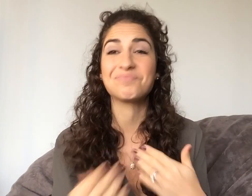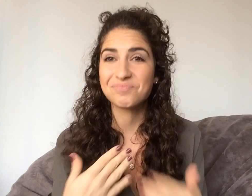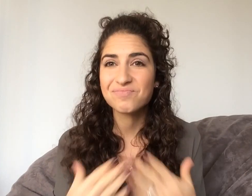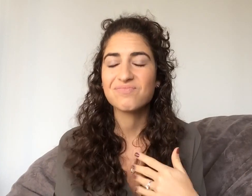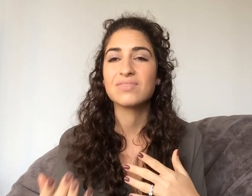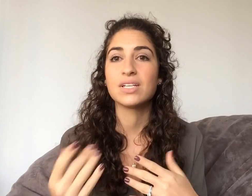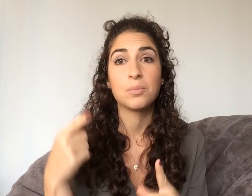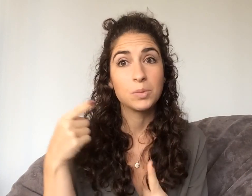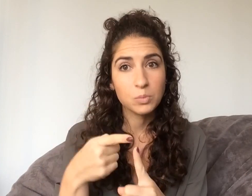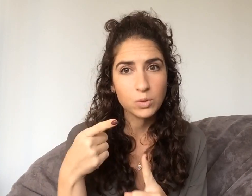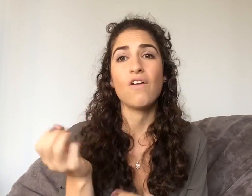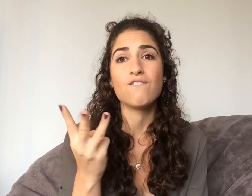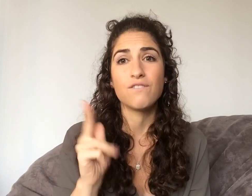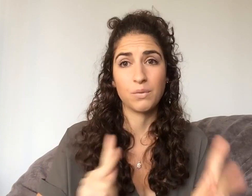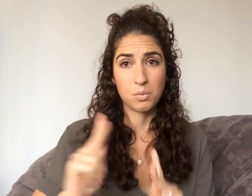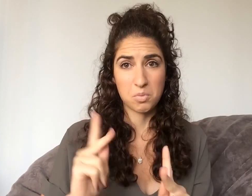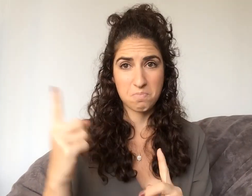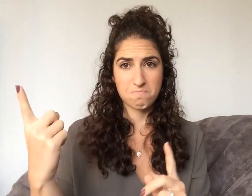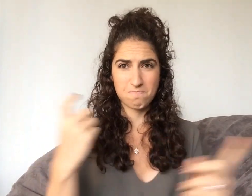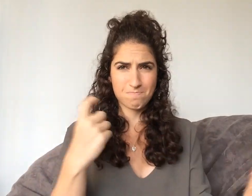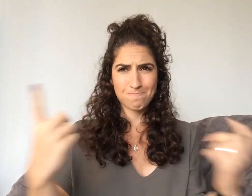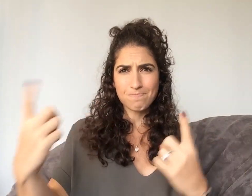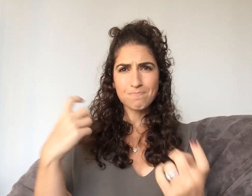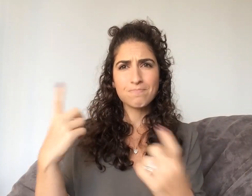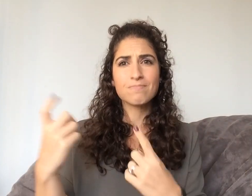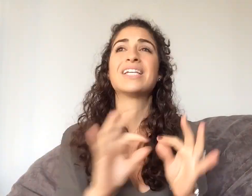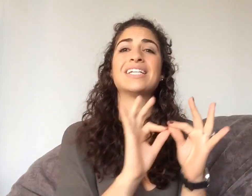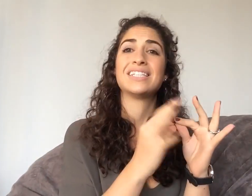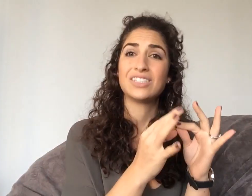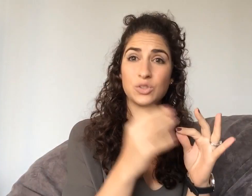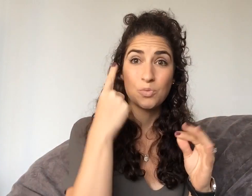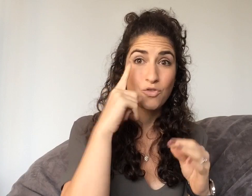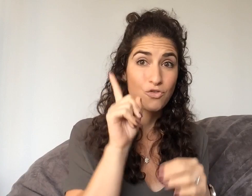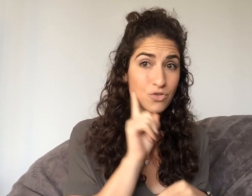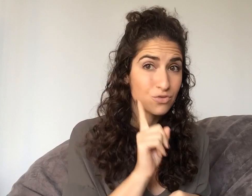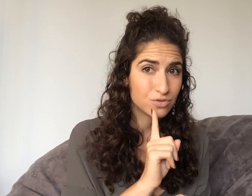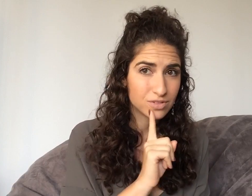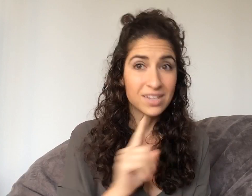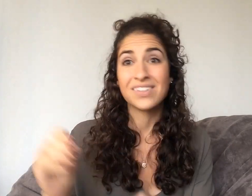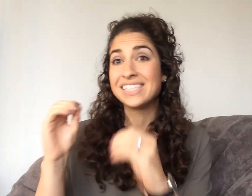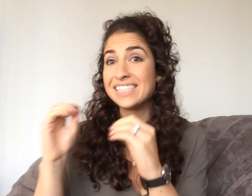But anyway, the point is that a few people asked me about interpreters for